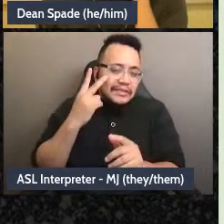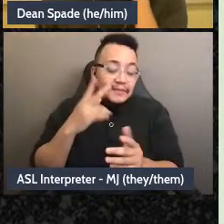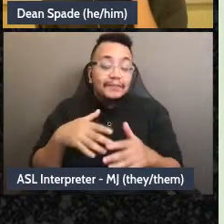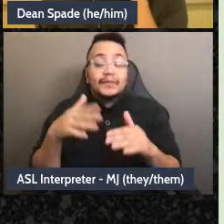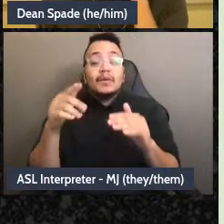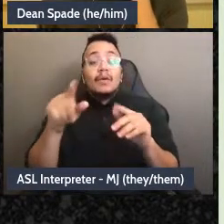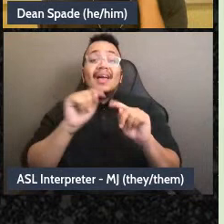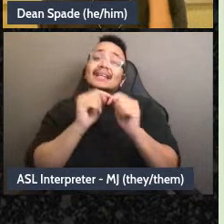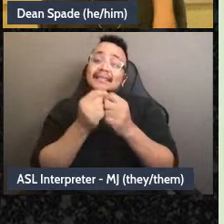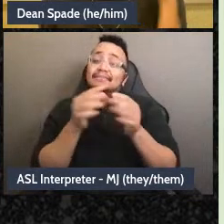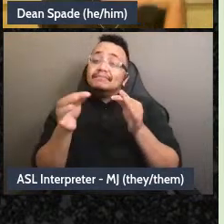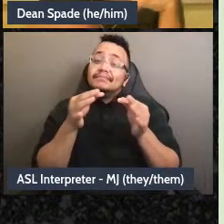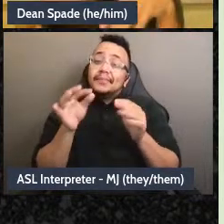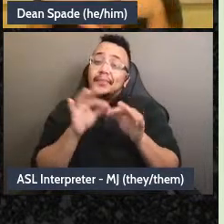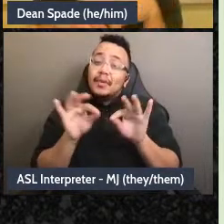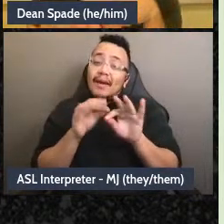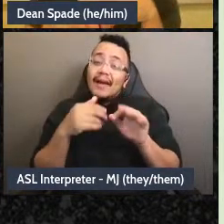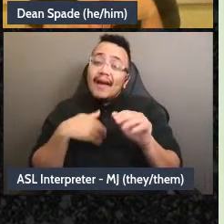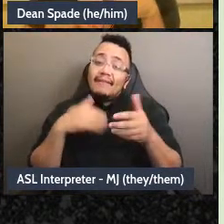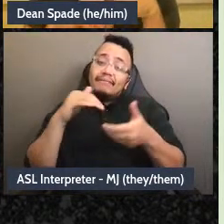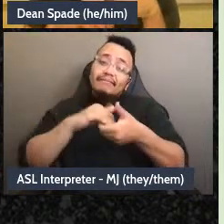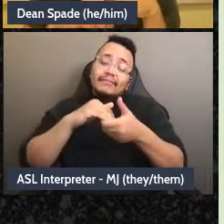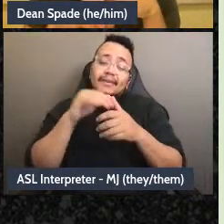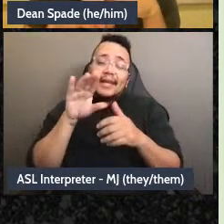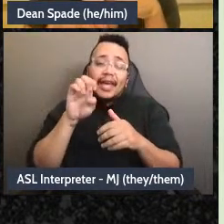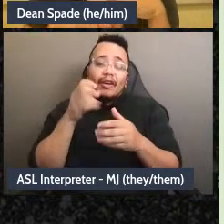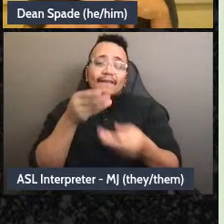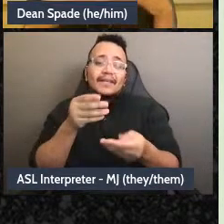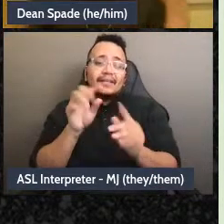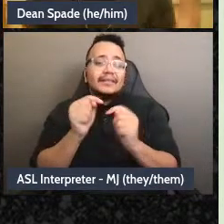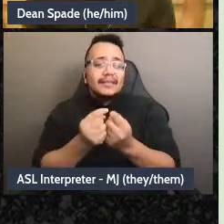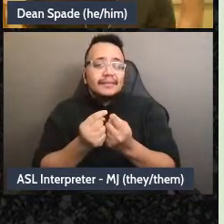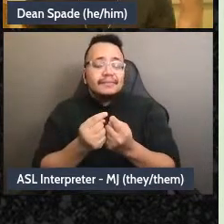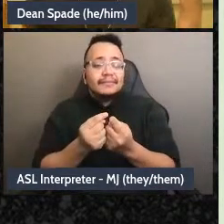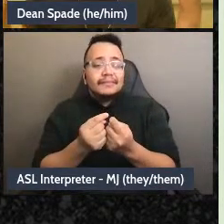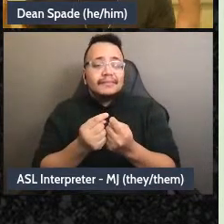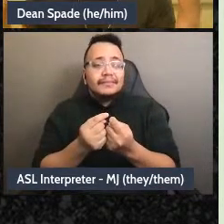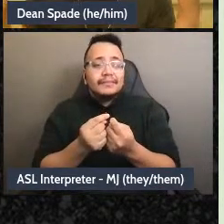group-sometimes when-sometimes groups I'm talking to it's like they're all on one big signal thread,